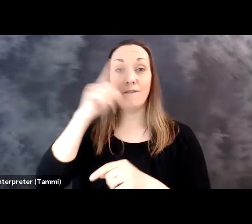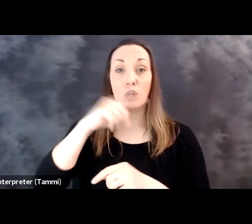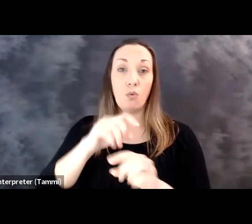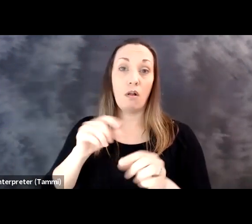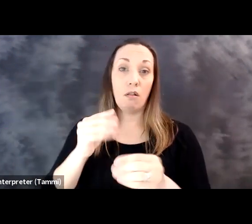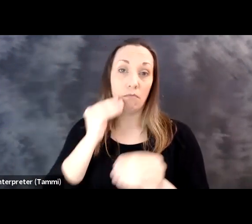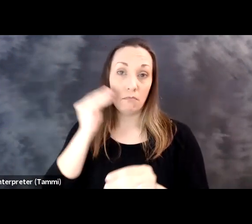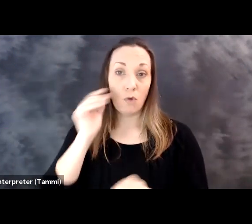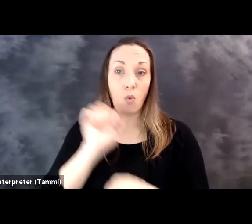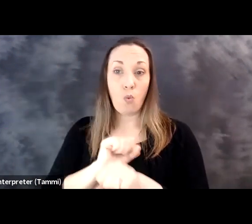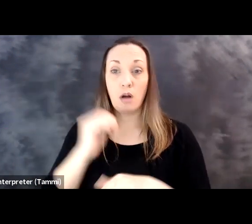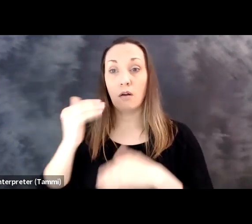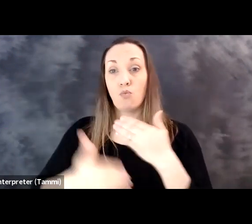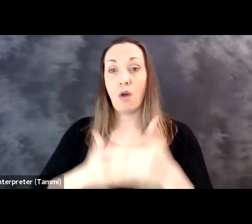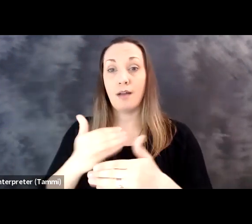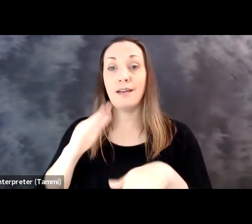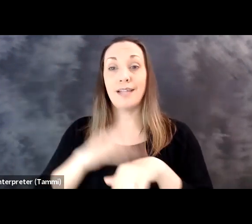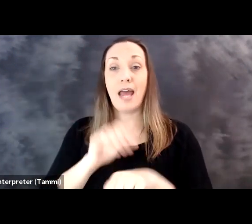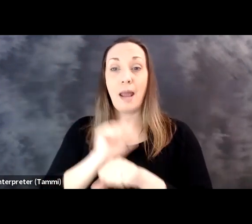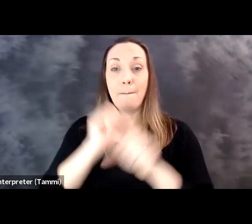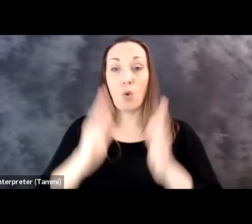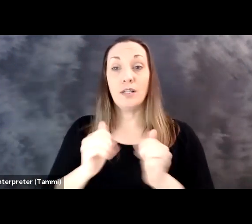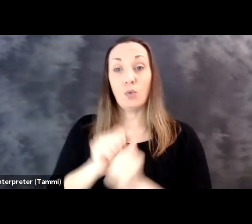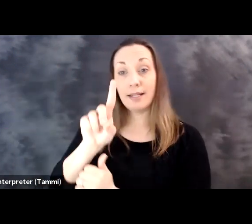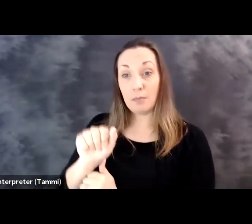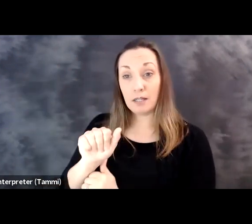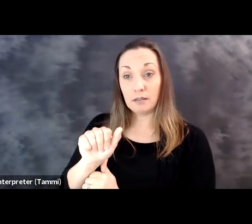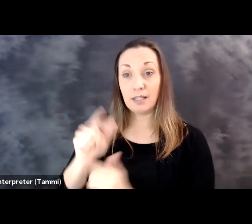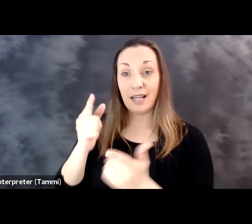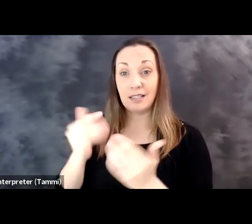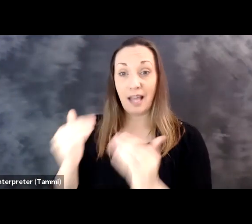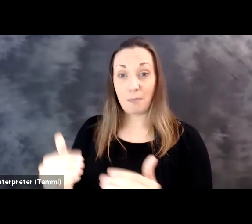So, again, has the topic of the impact of virtual work processes on employees with disabilities been raised in your